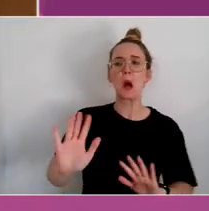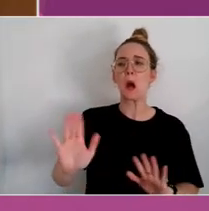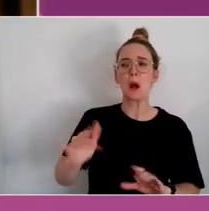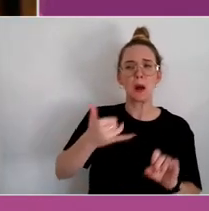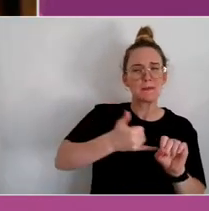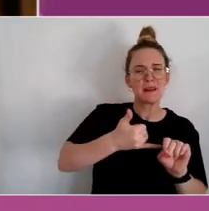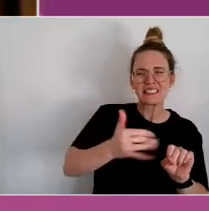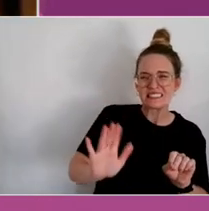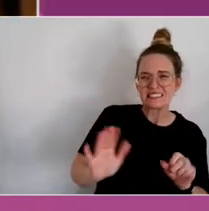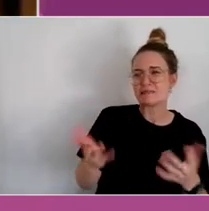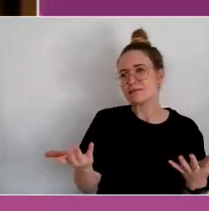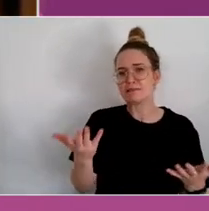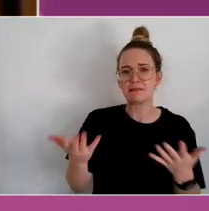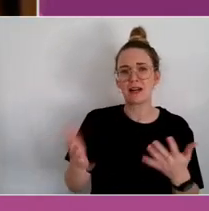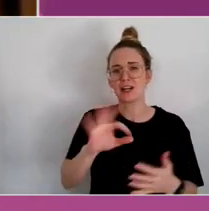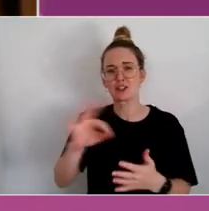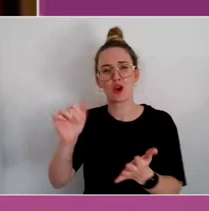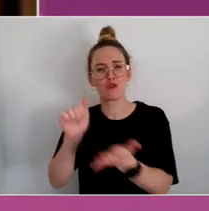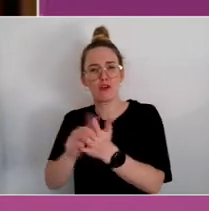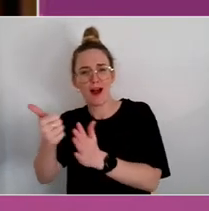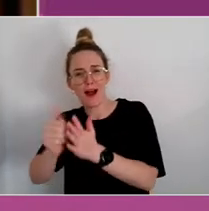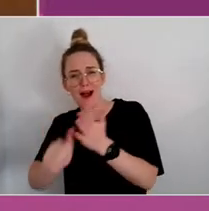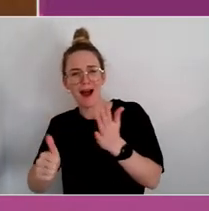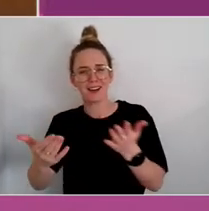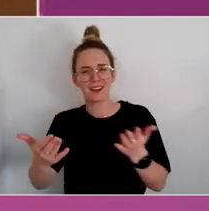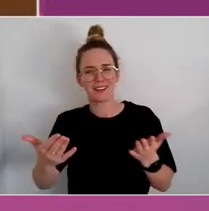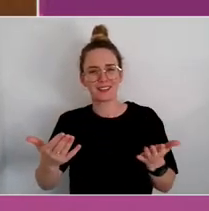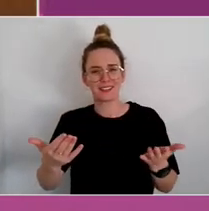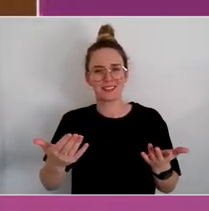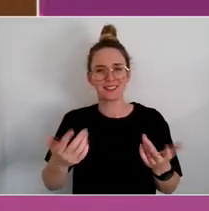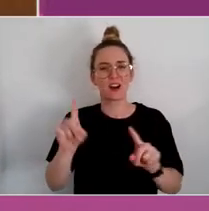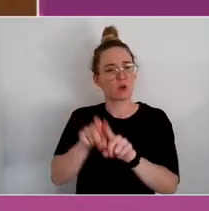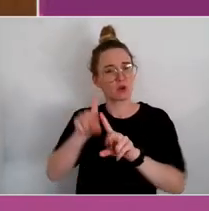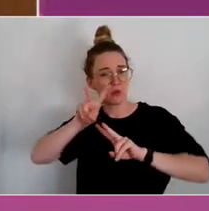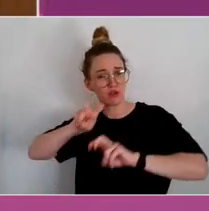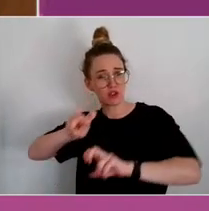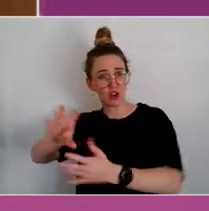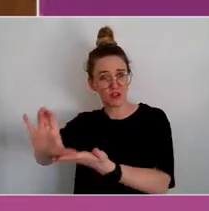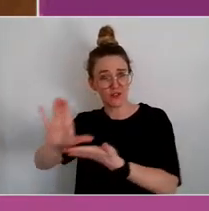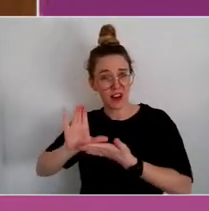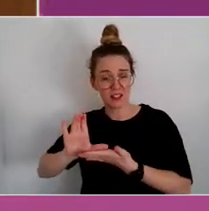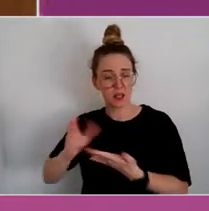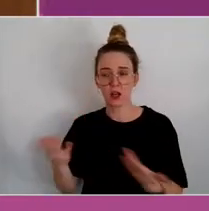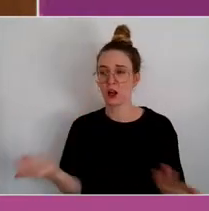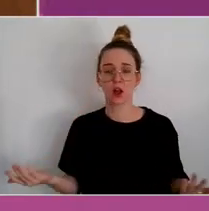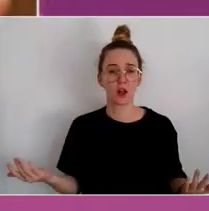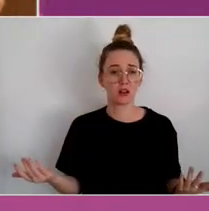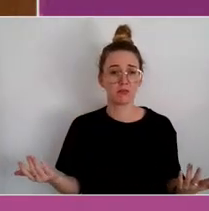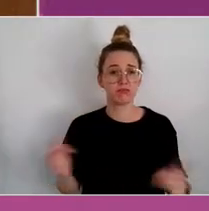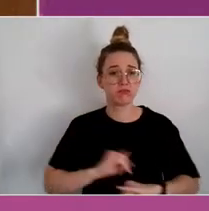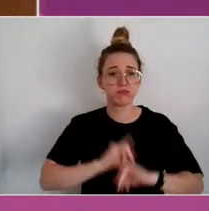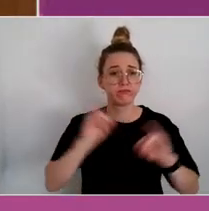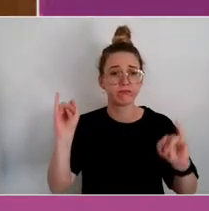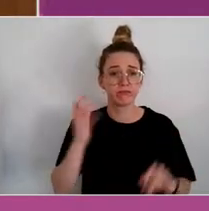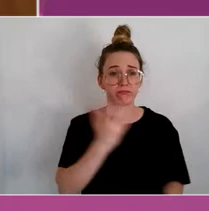Right? As for research funding, it's a shocker. It's completely segregated.